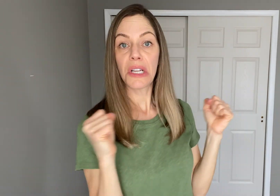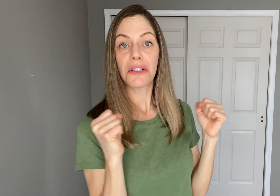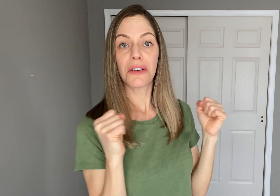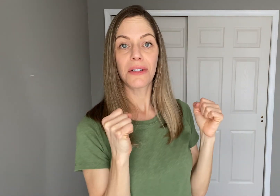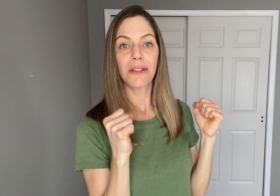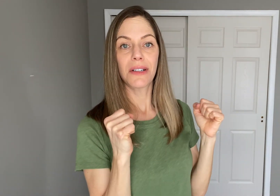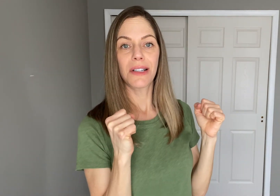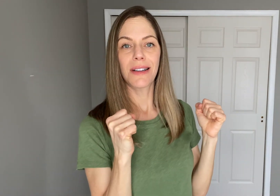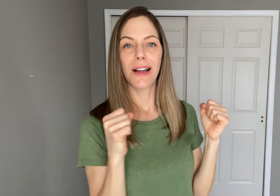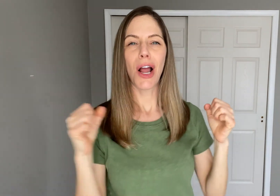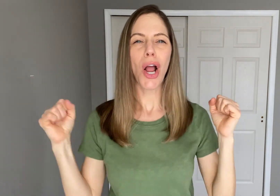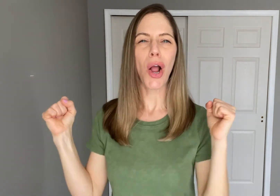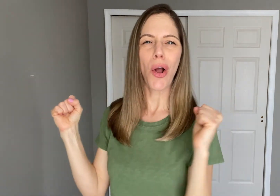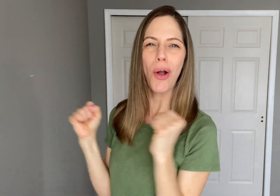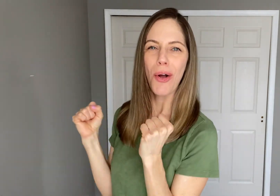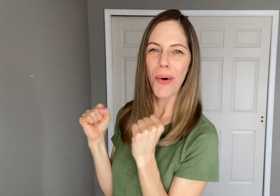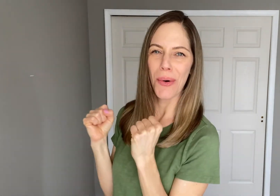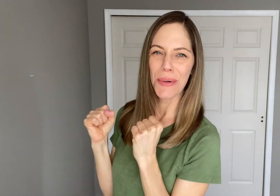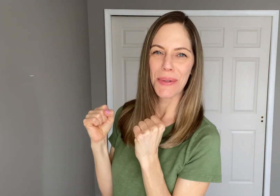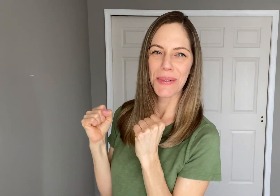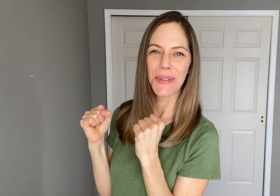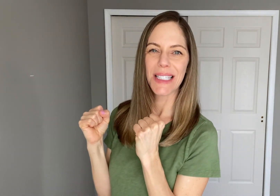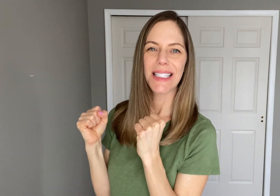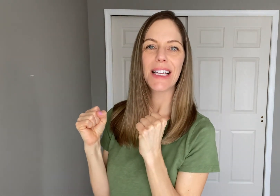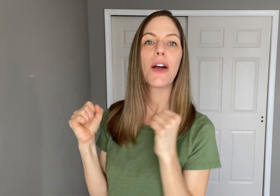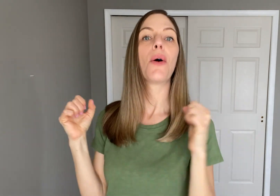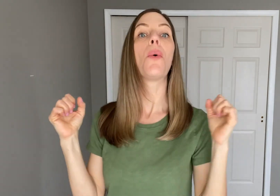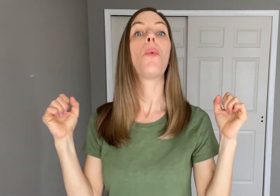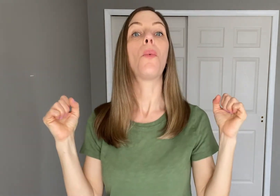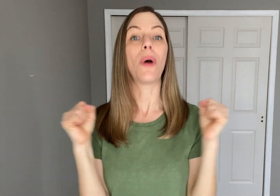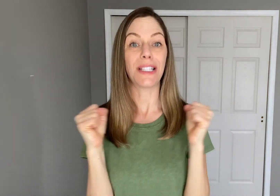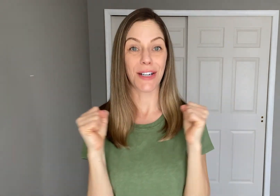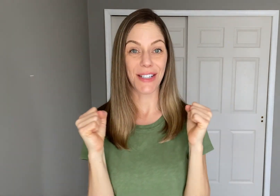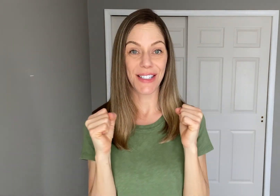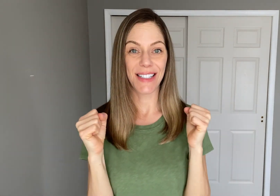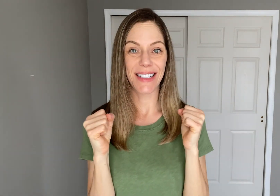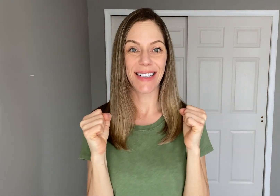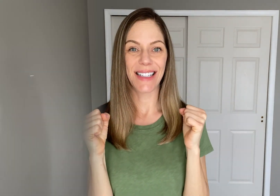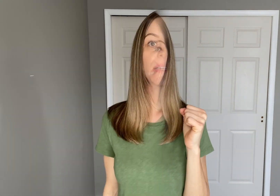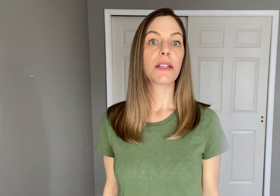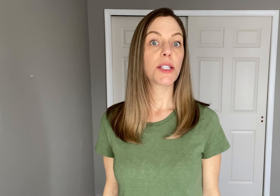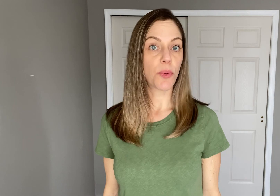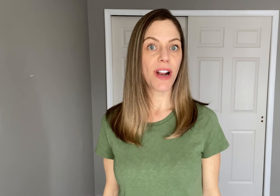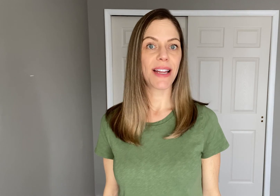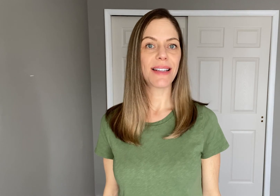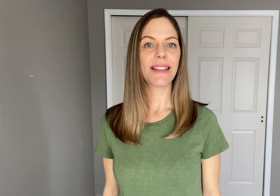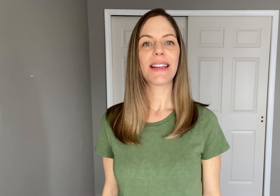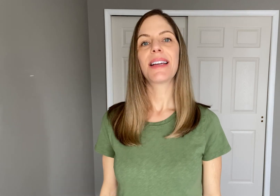"Winter" "Cold" "Winter" "Spring"